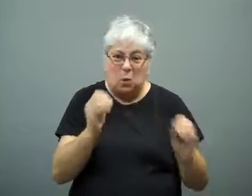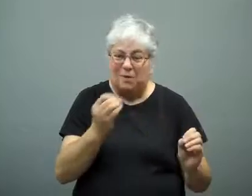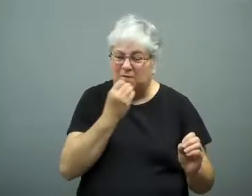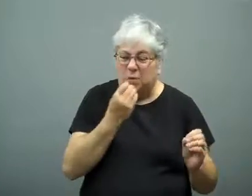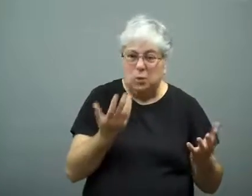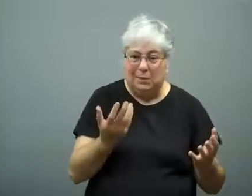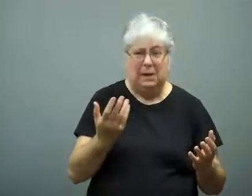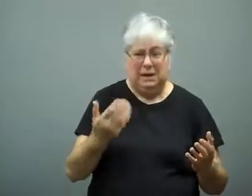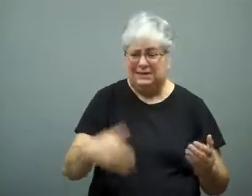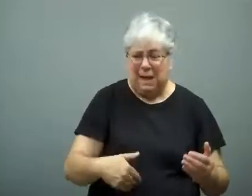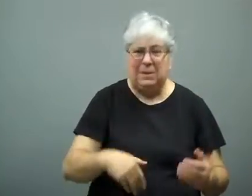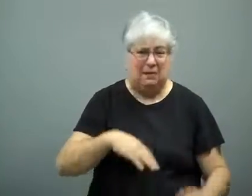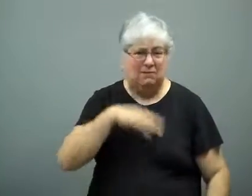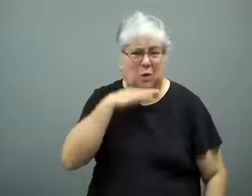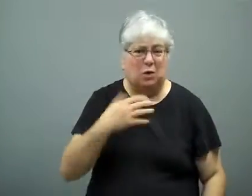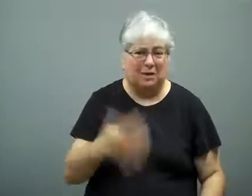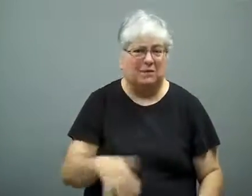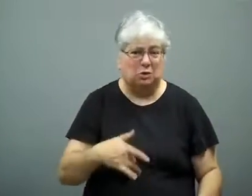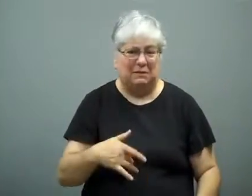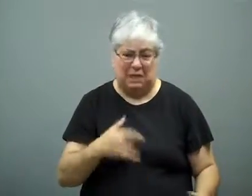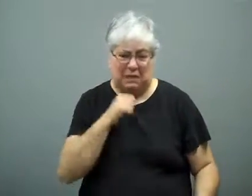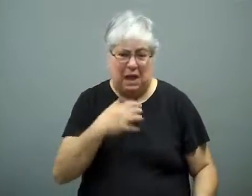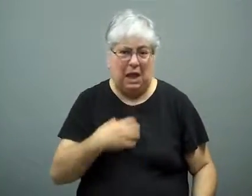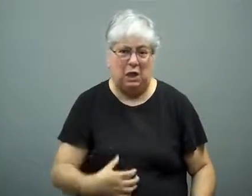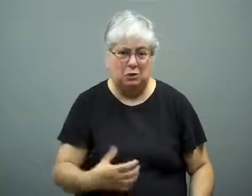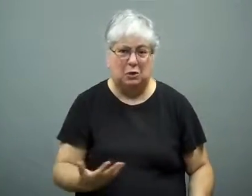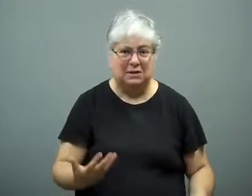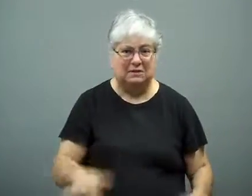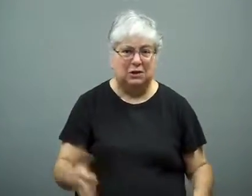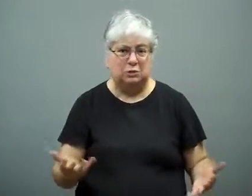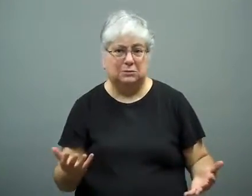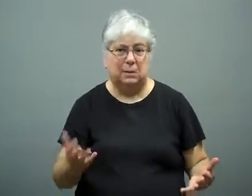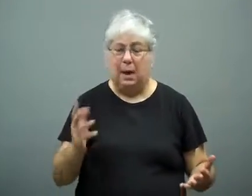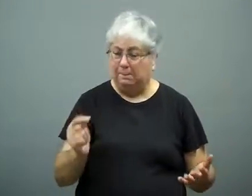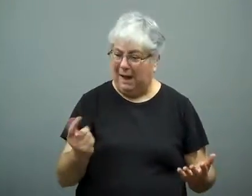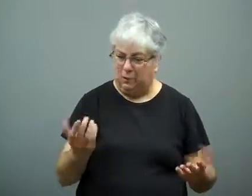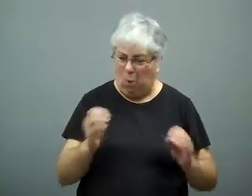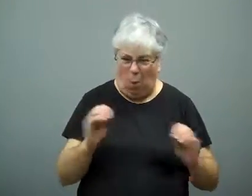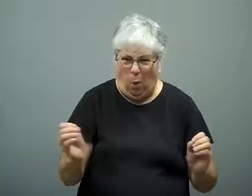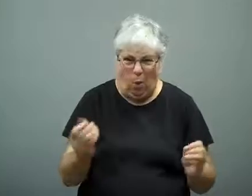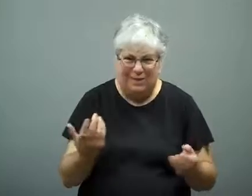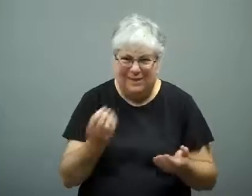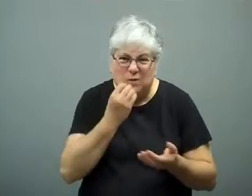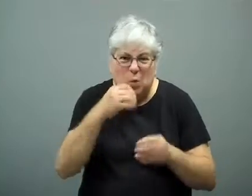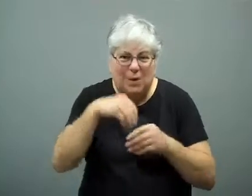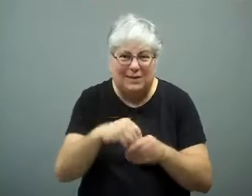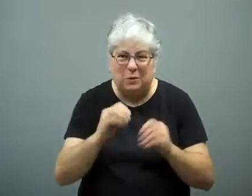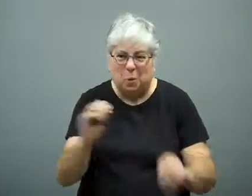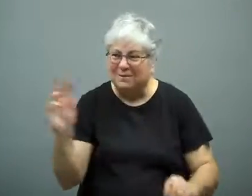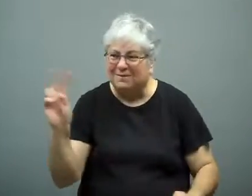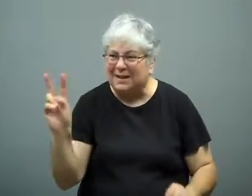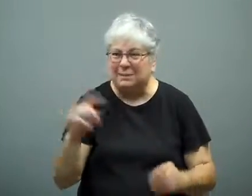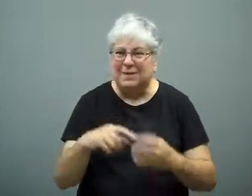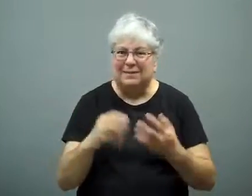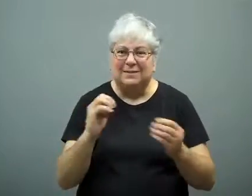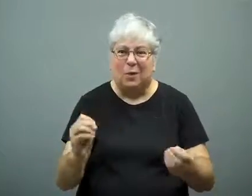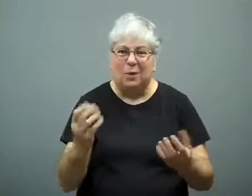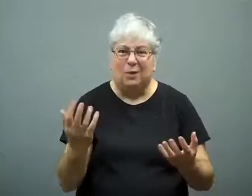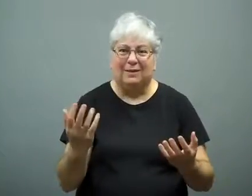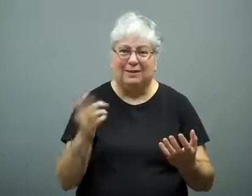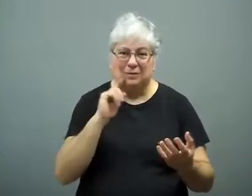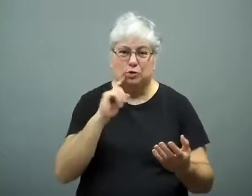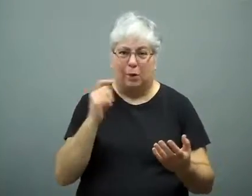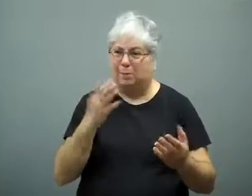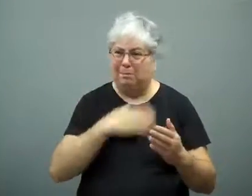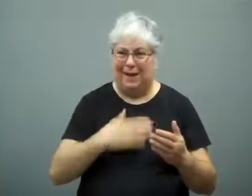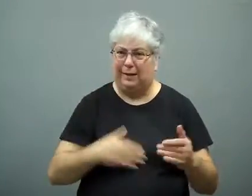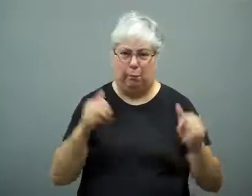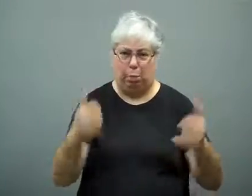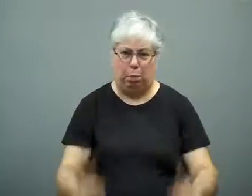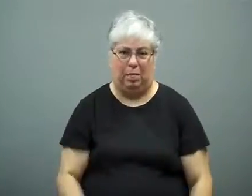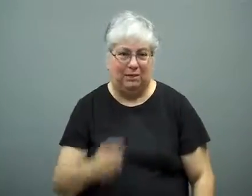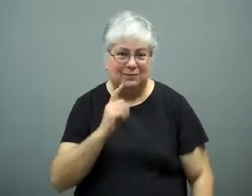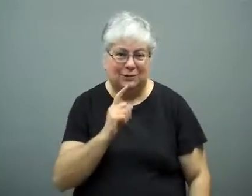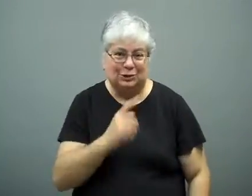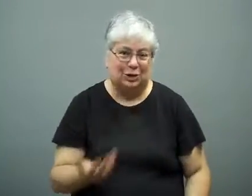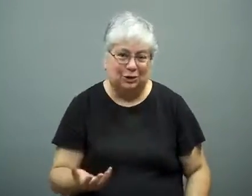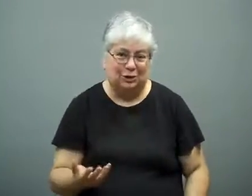It's not food, but your stomach would be full and you wouldn't be hungry.